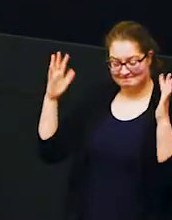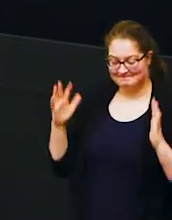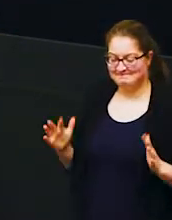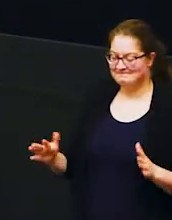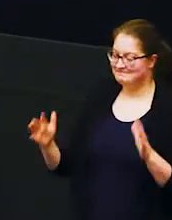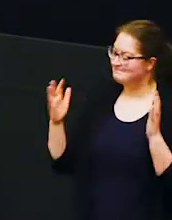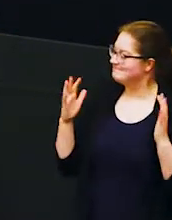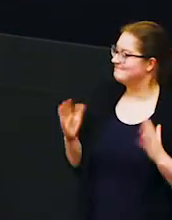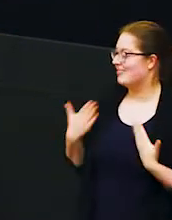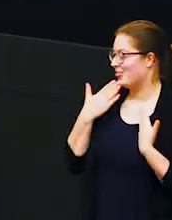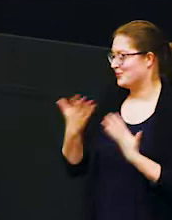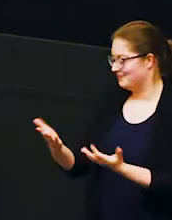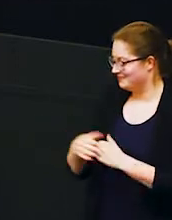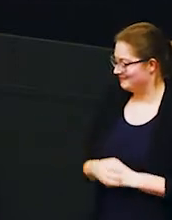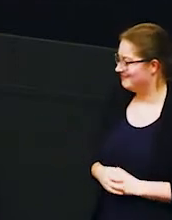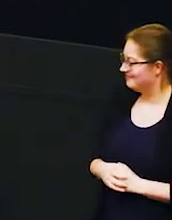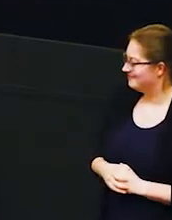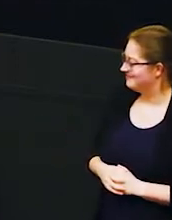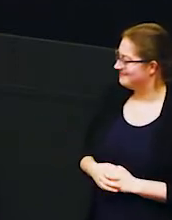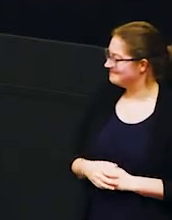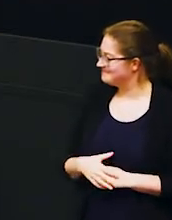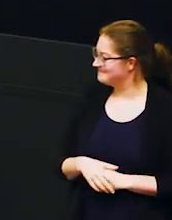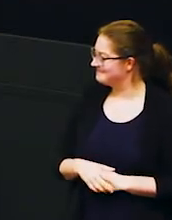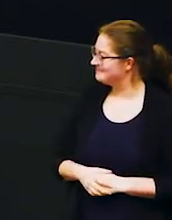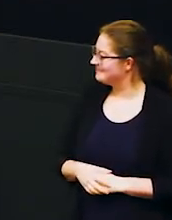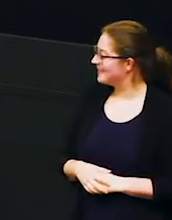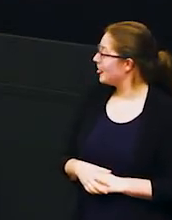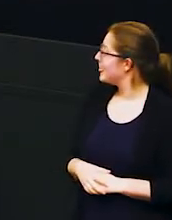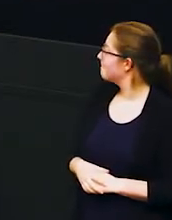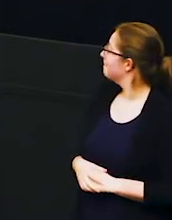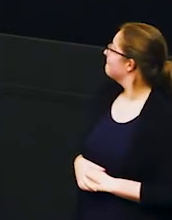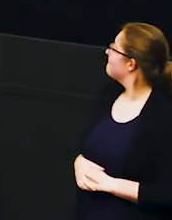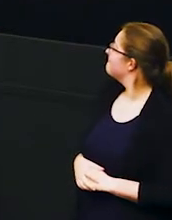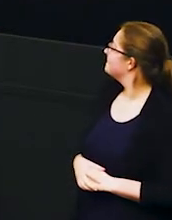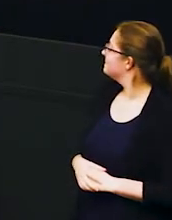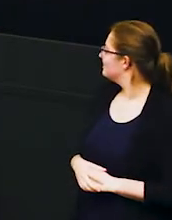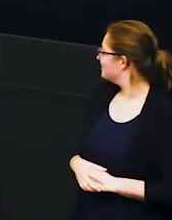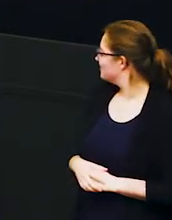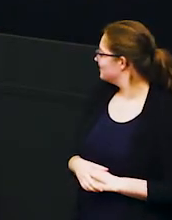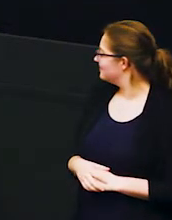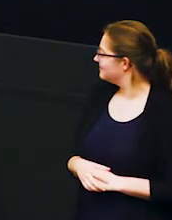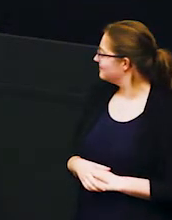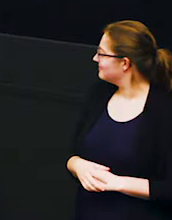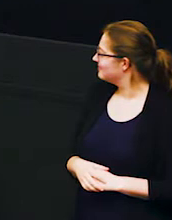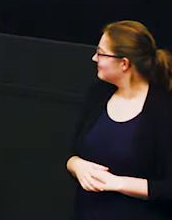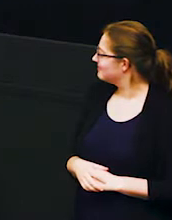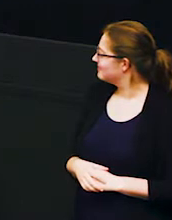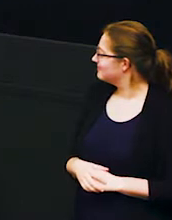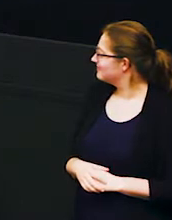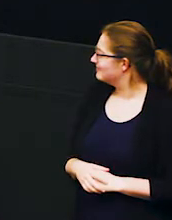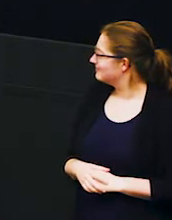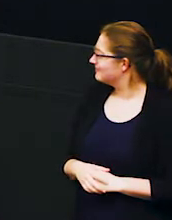thank you